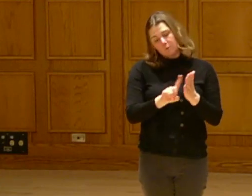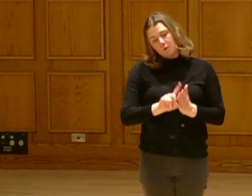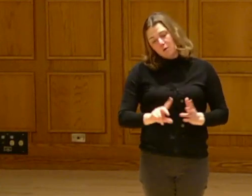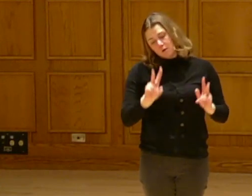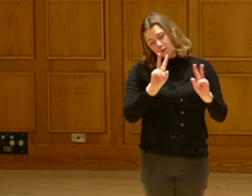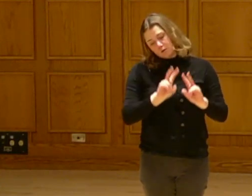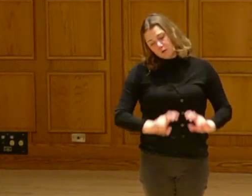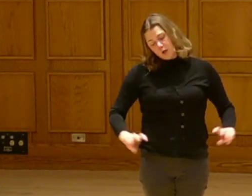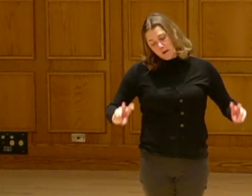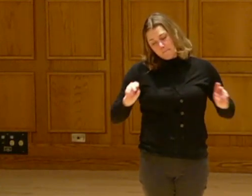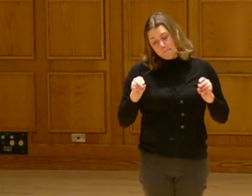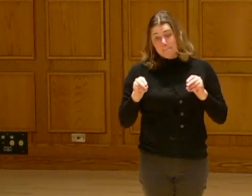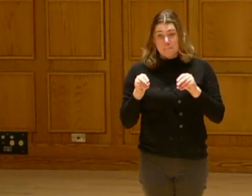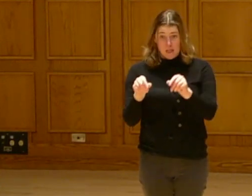We are now exploring and planting planting forestry systems.